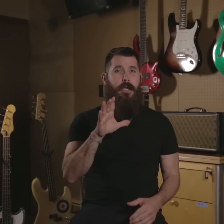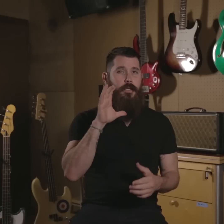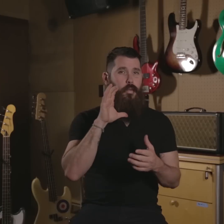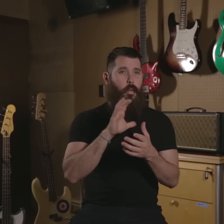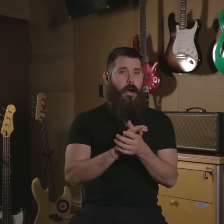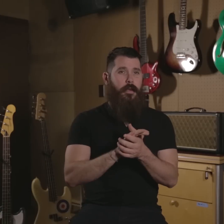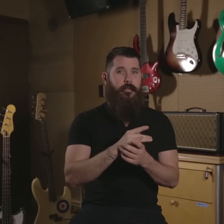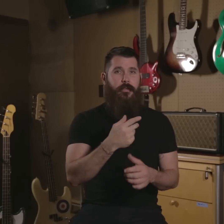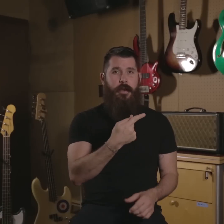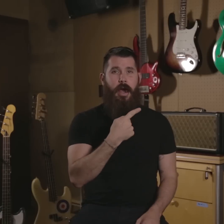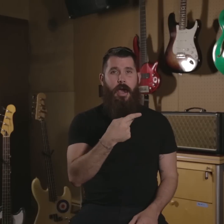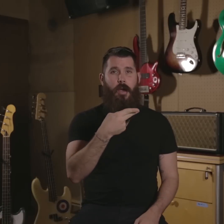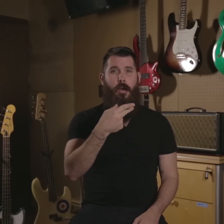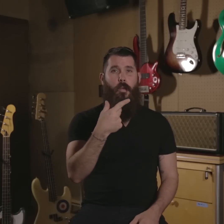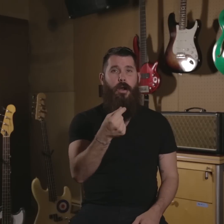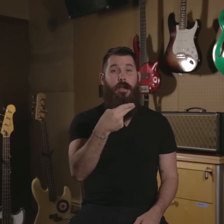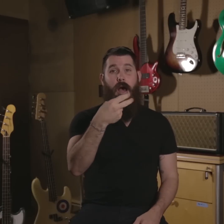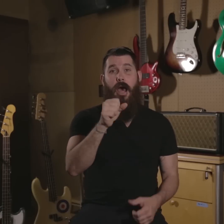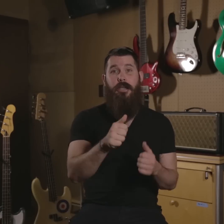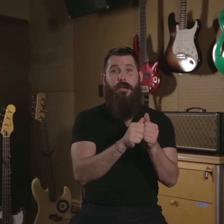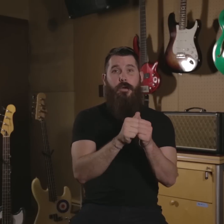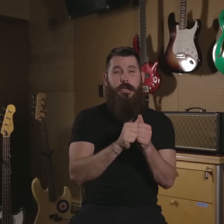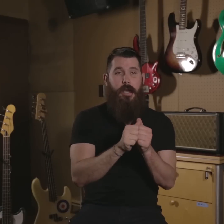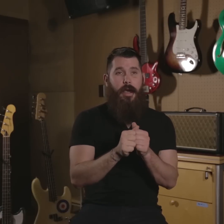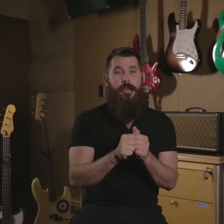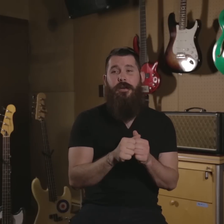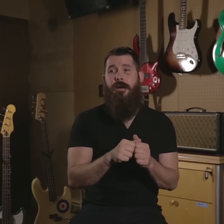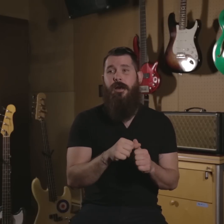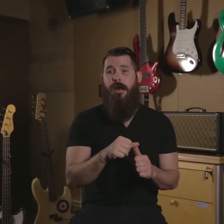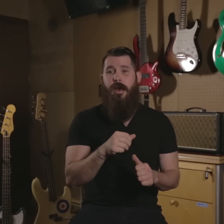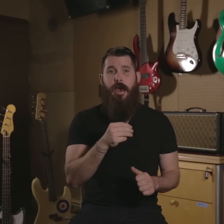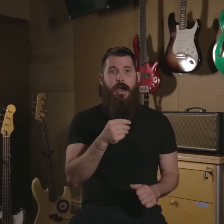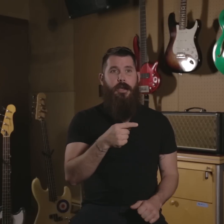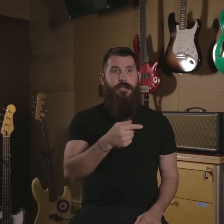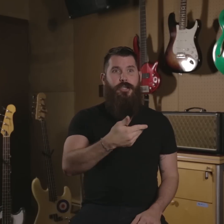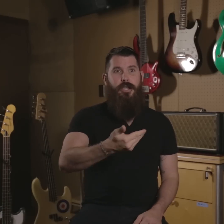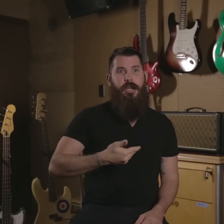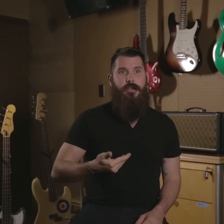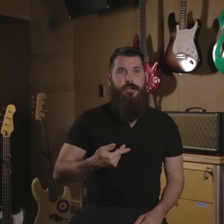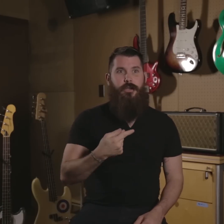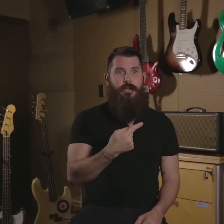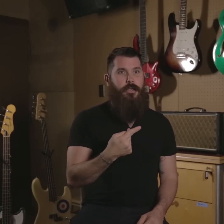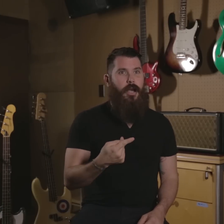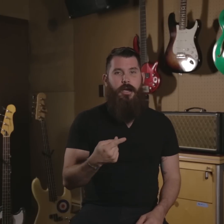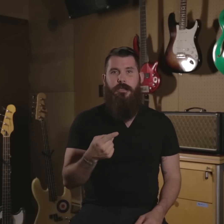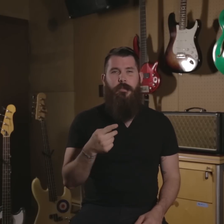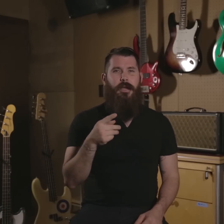His wife and I went to high school together, and she introduced us.